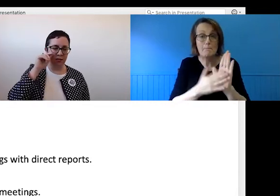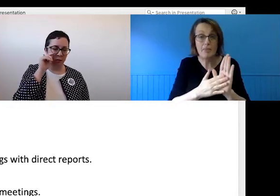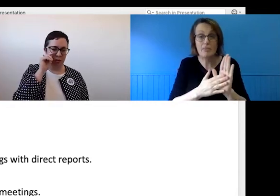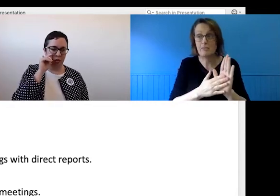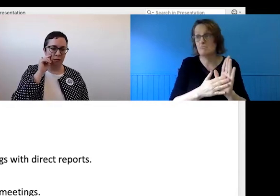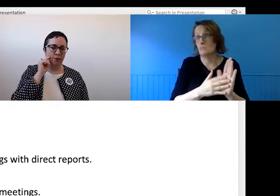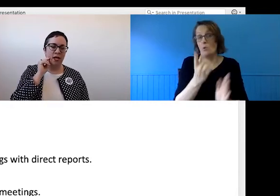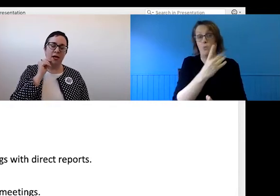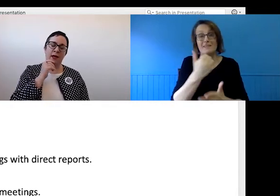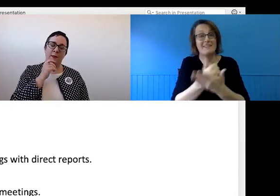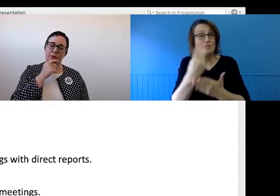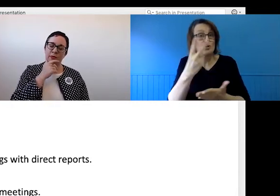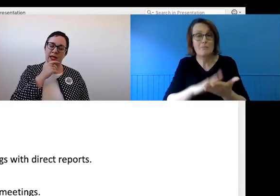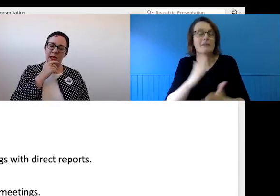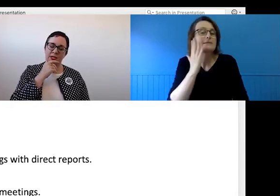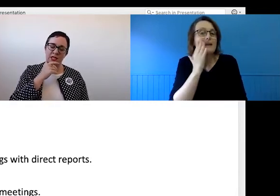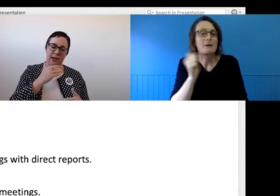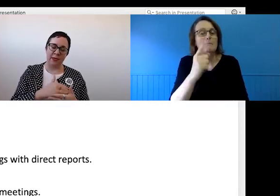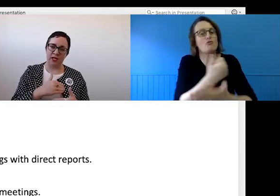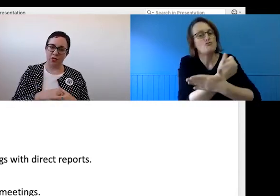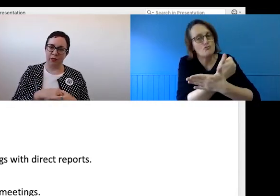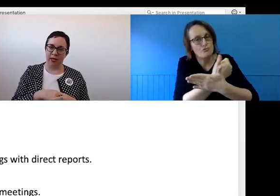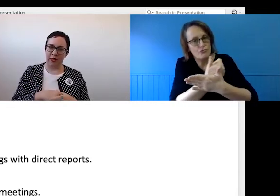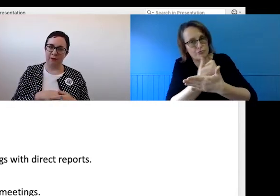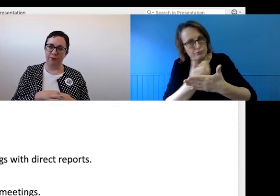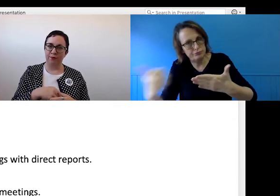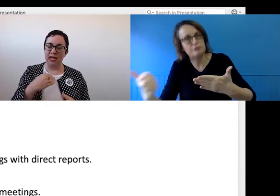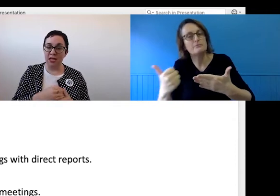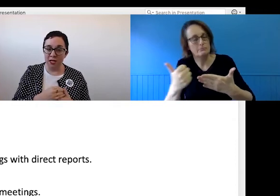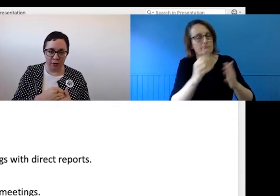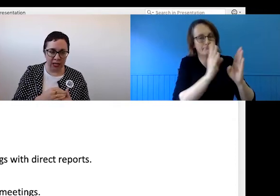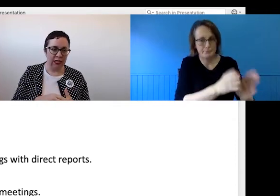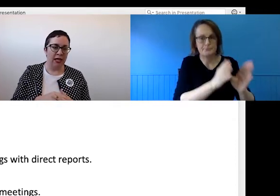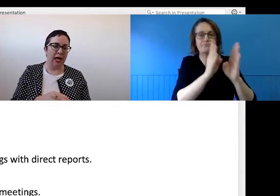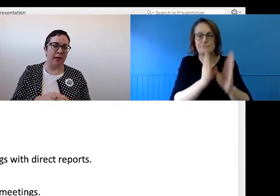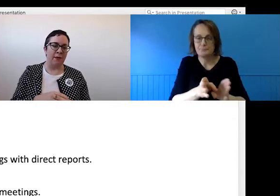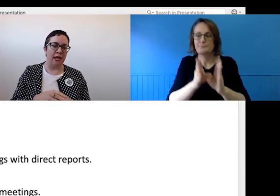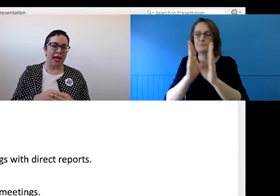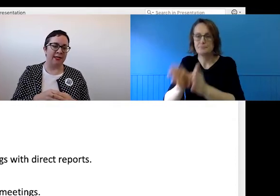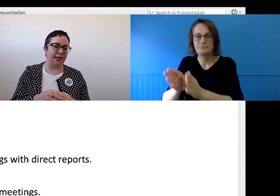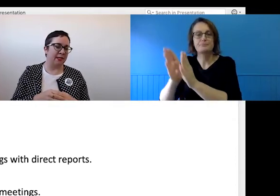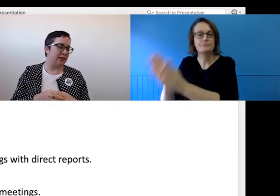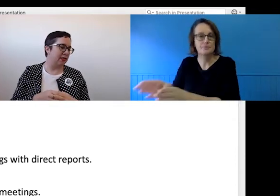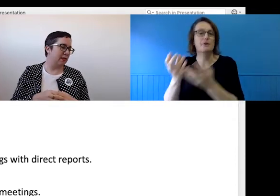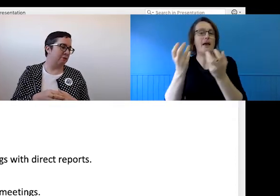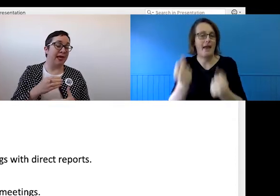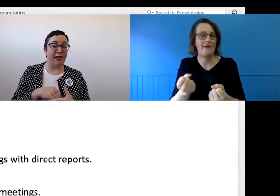situation. It's just about making sure they're in diary, as is making